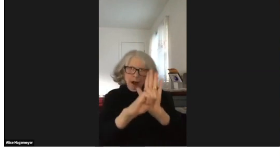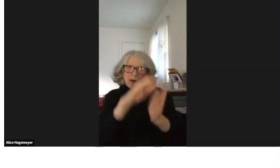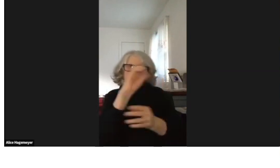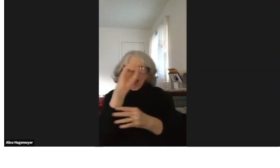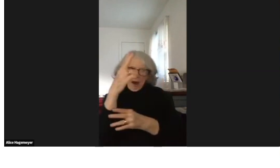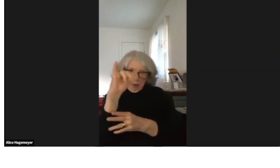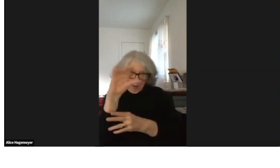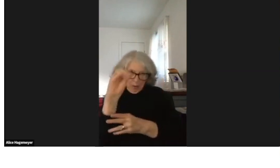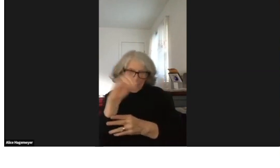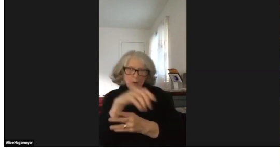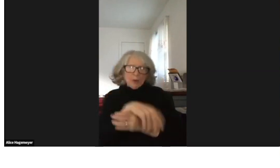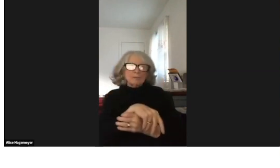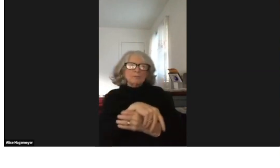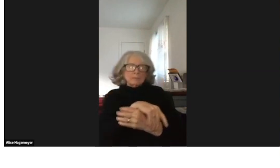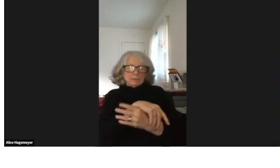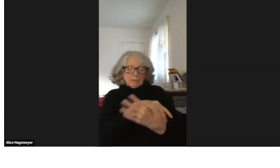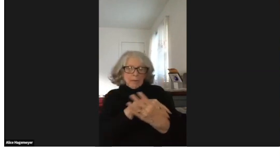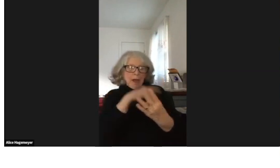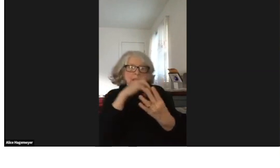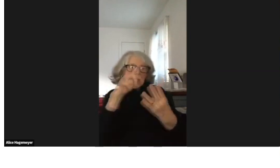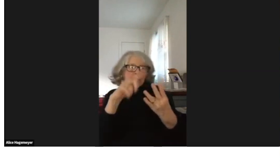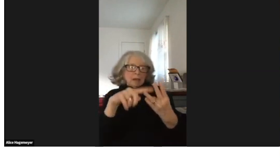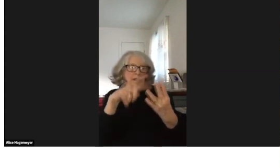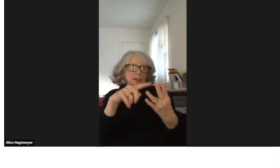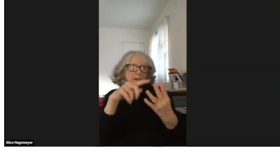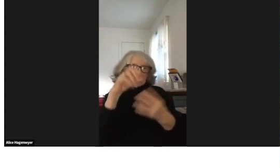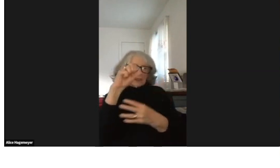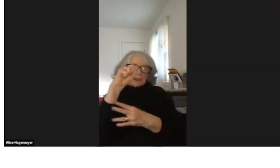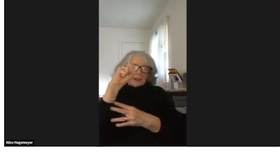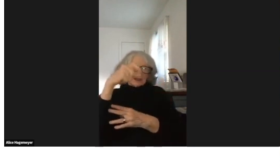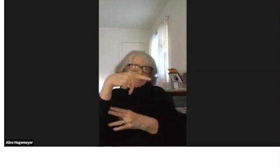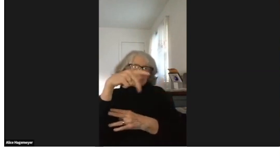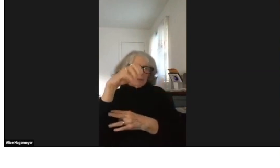That's a great example of one in Ohio.